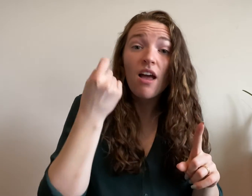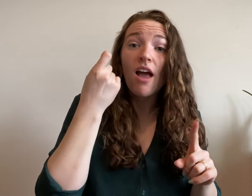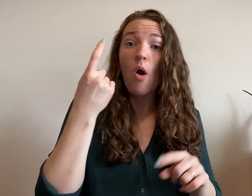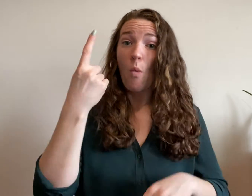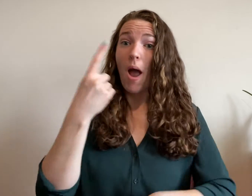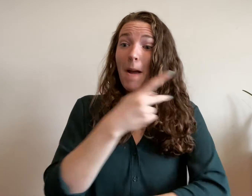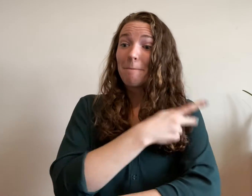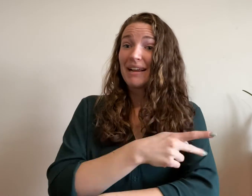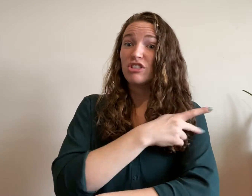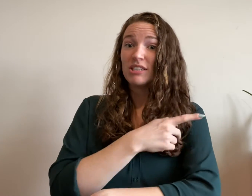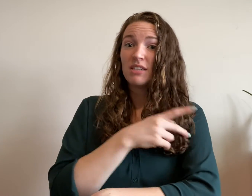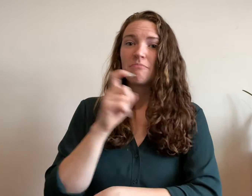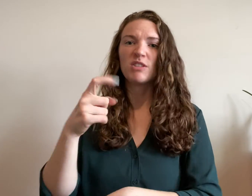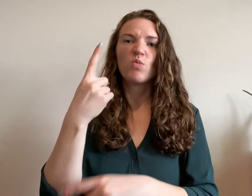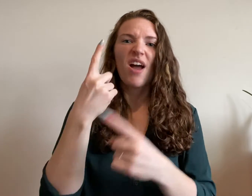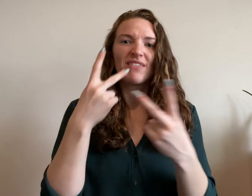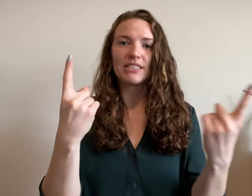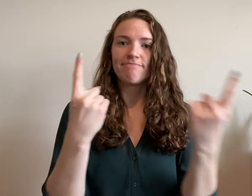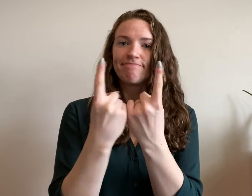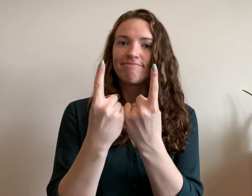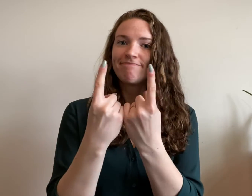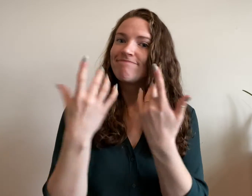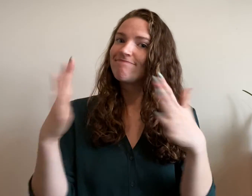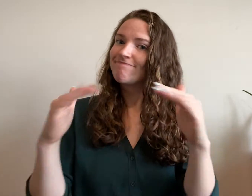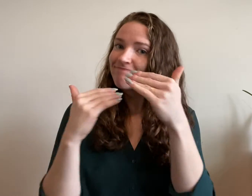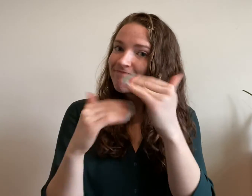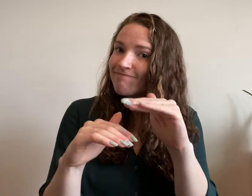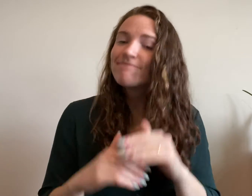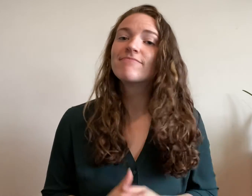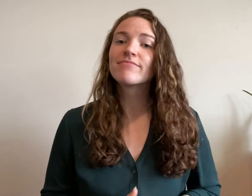and allowing only one adult visitor per patient in all areas of the hospital.